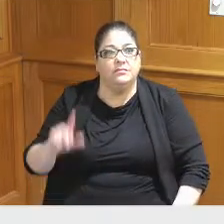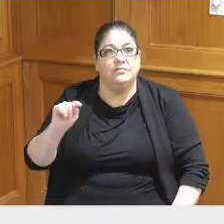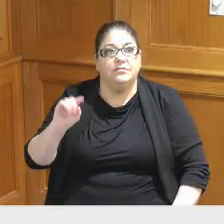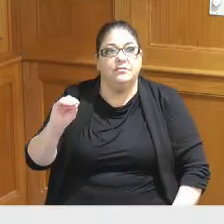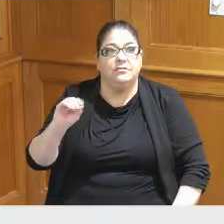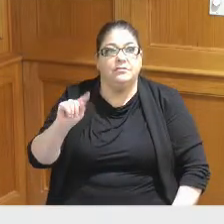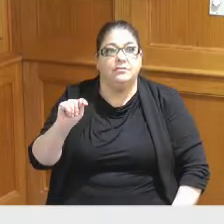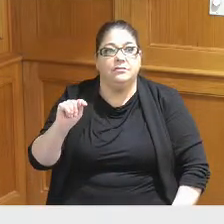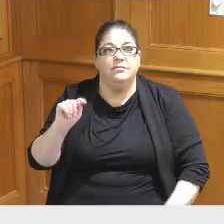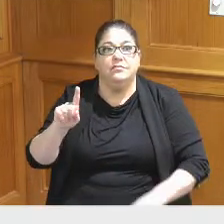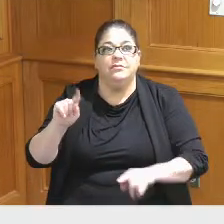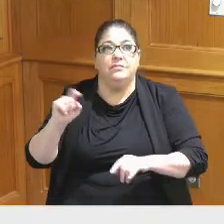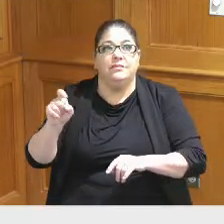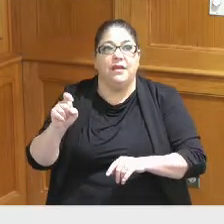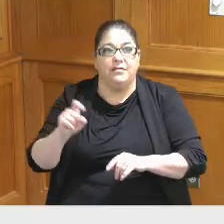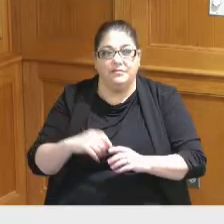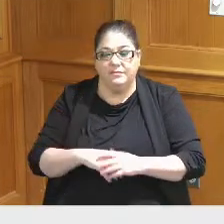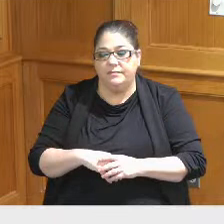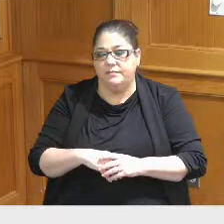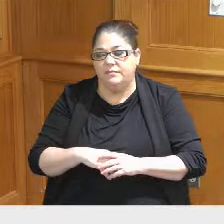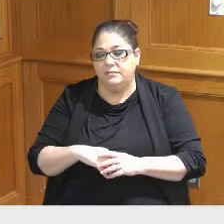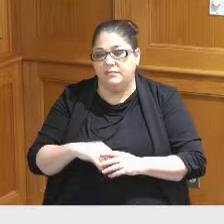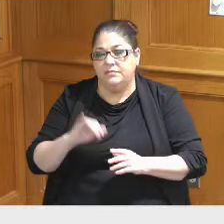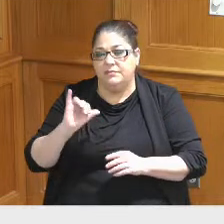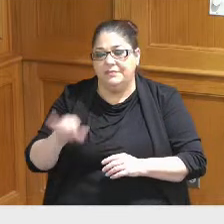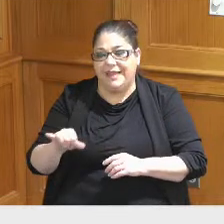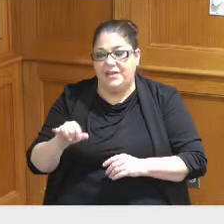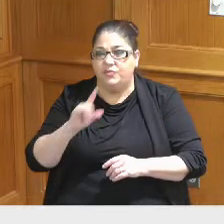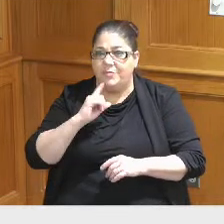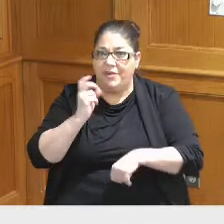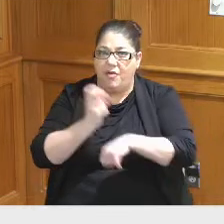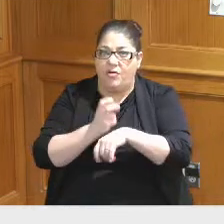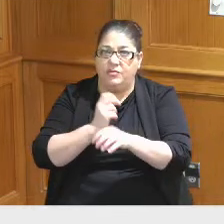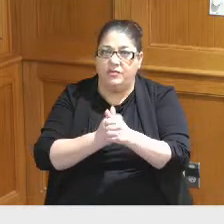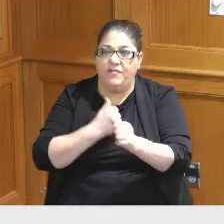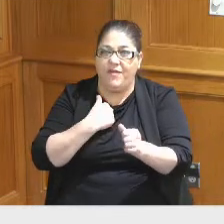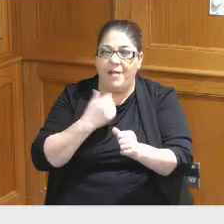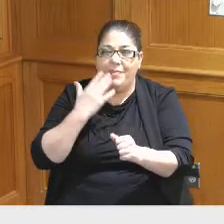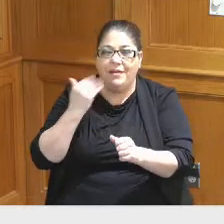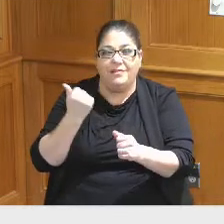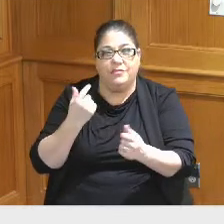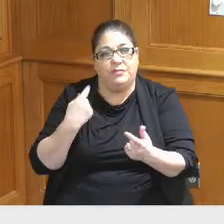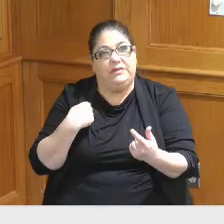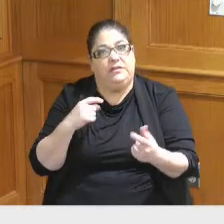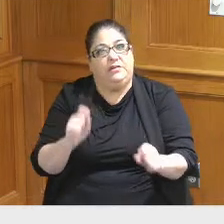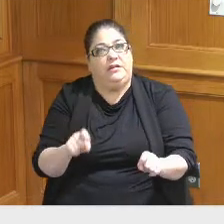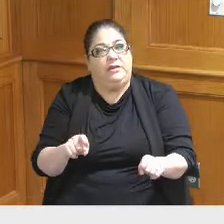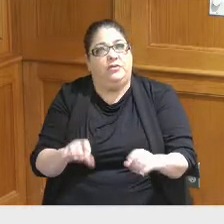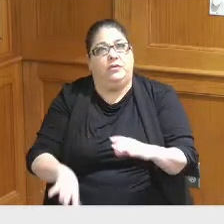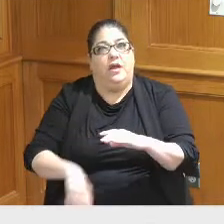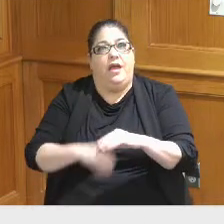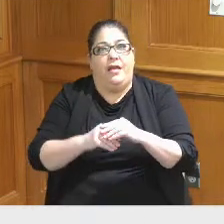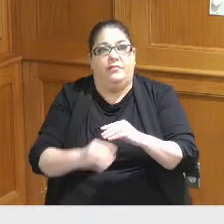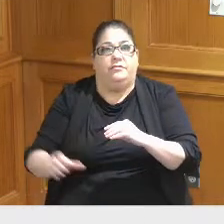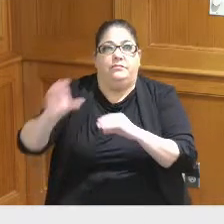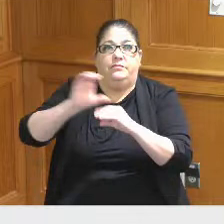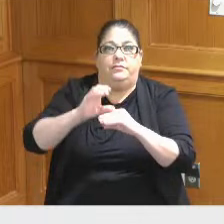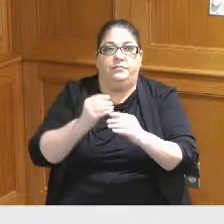at it I think that would be very difficult to avoid given the capacity that it adds to given